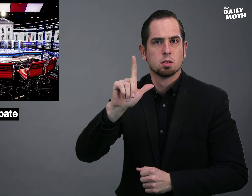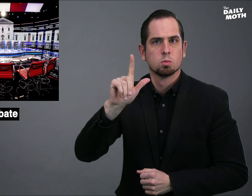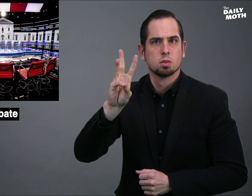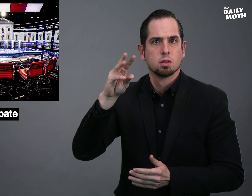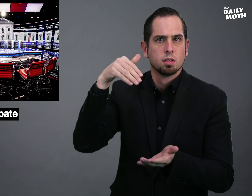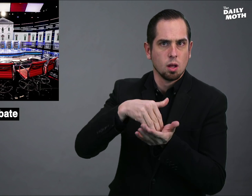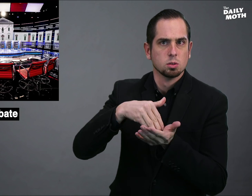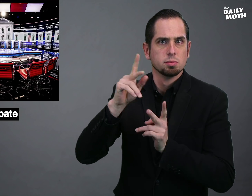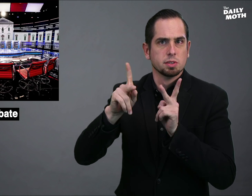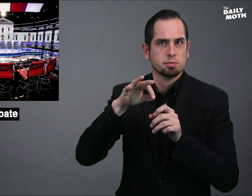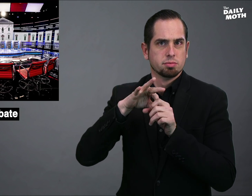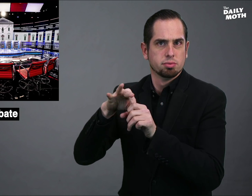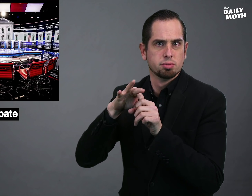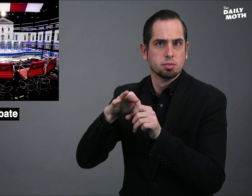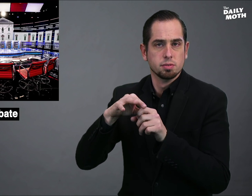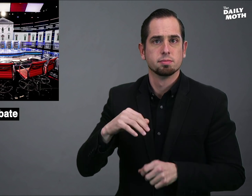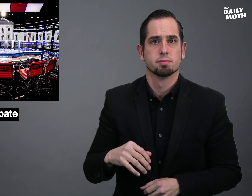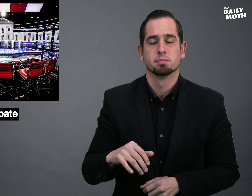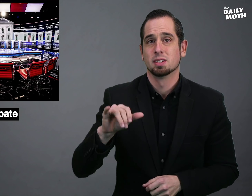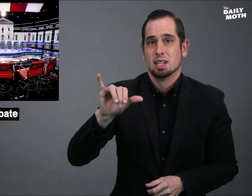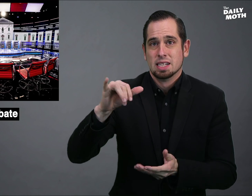over 26,000 votes.